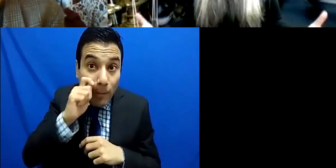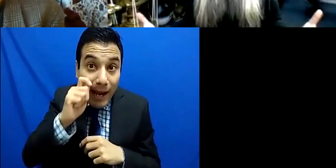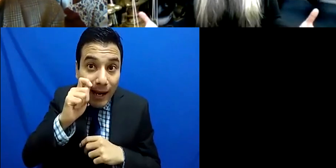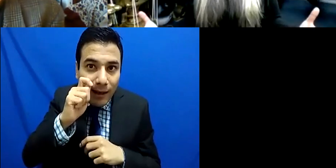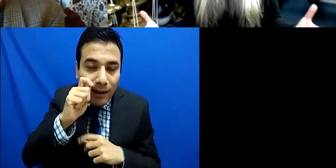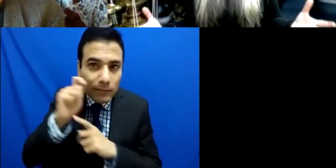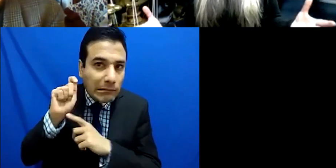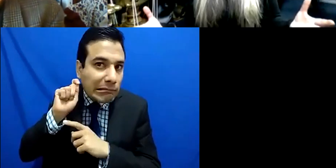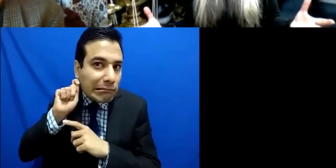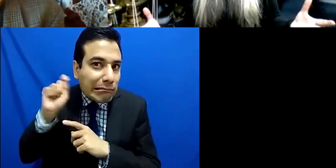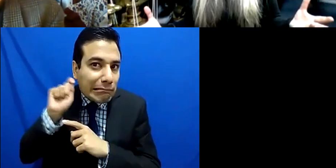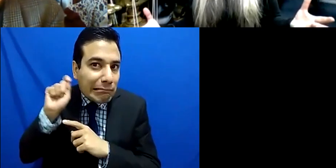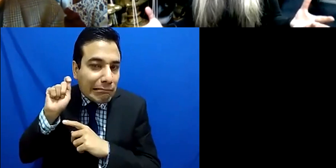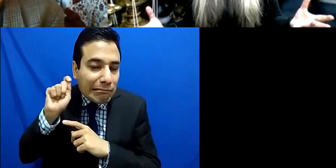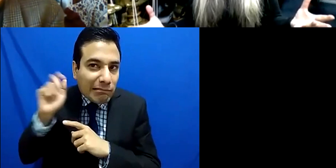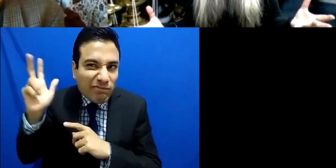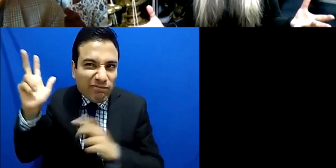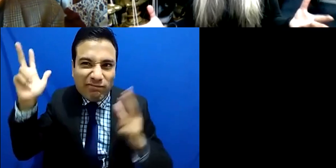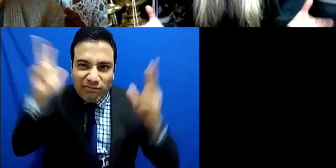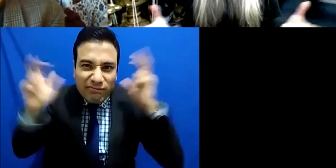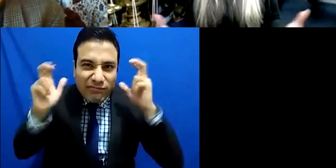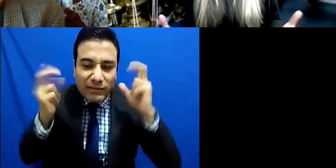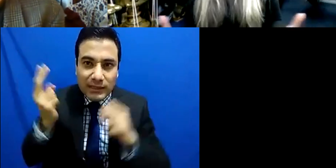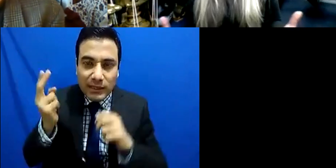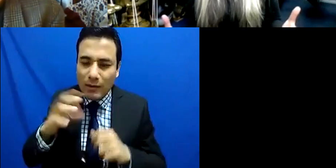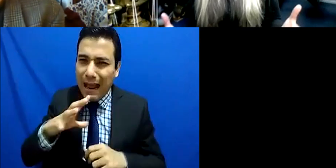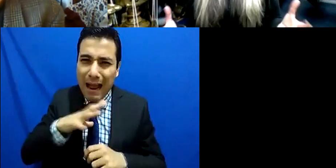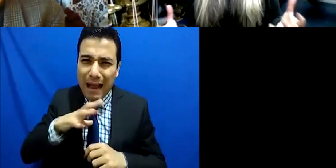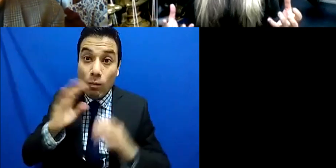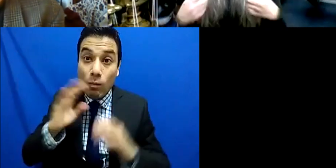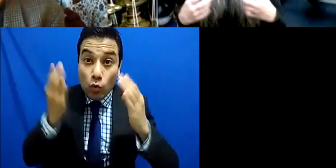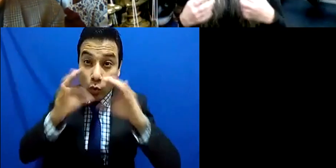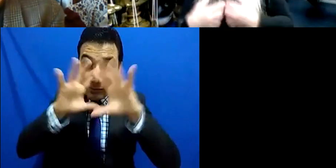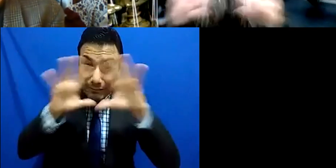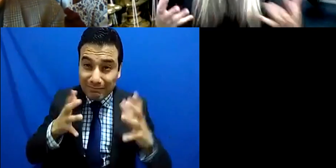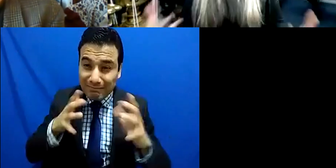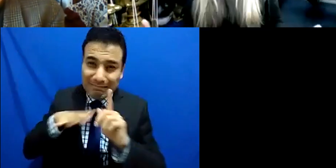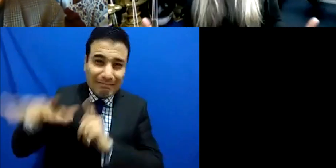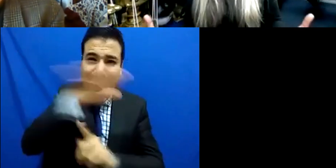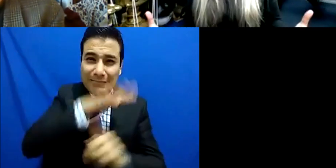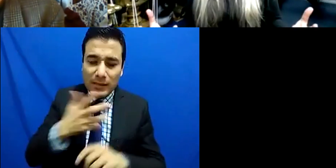right there at our fingertips you know that we can listen to and we can be the musicians of that